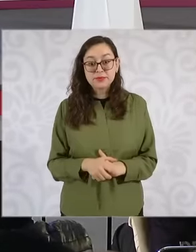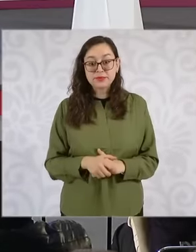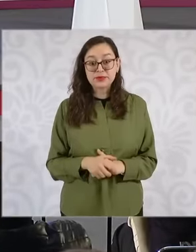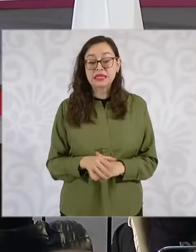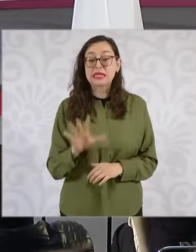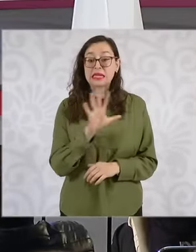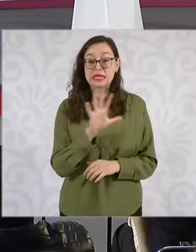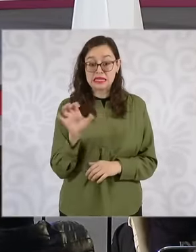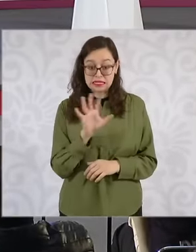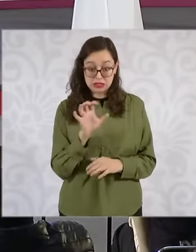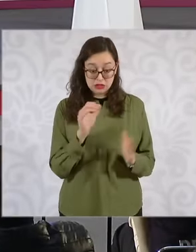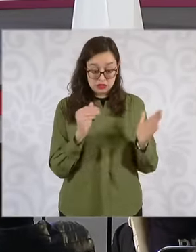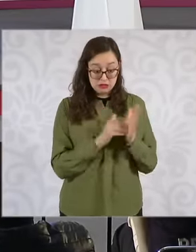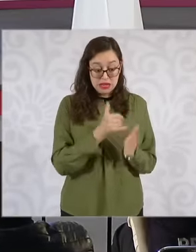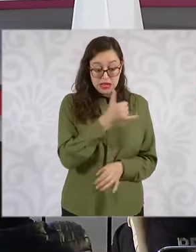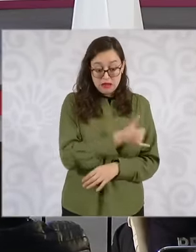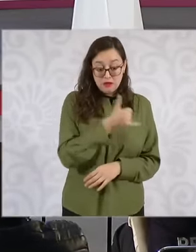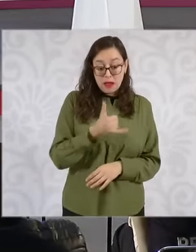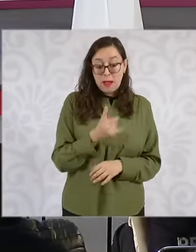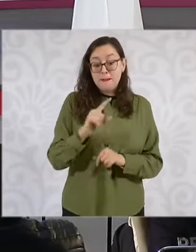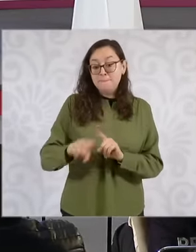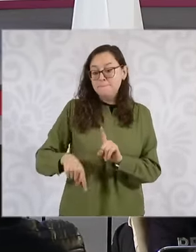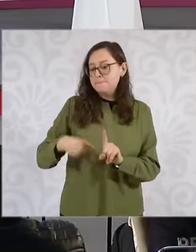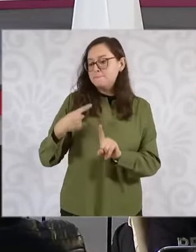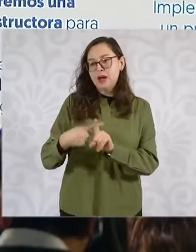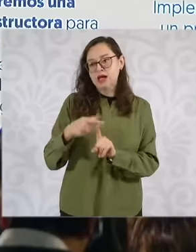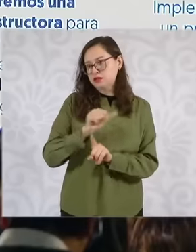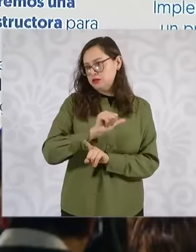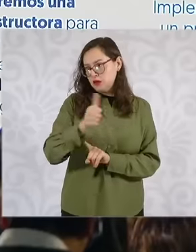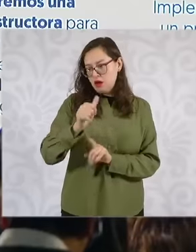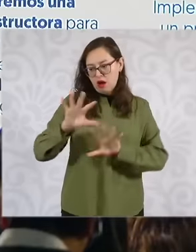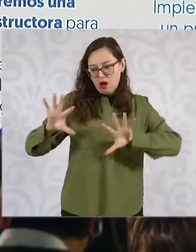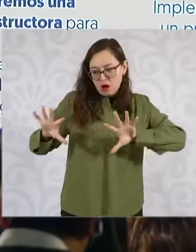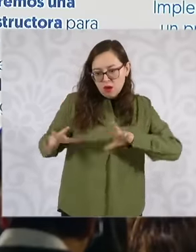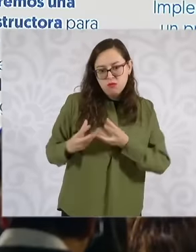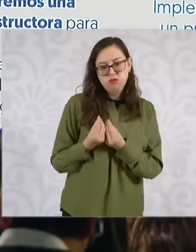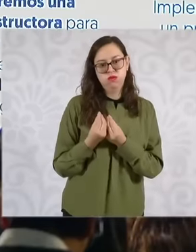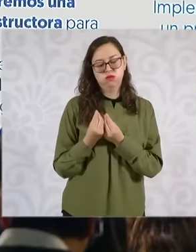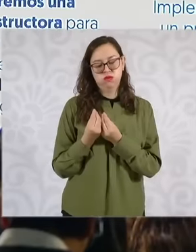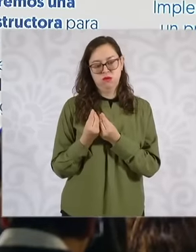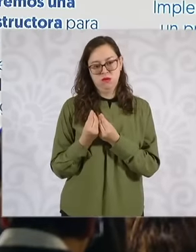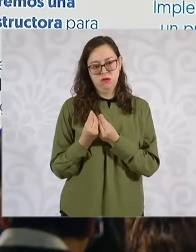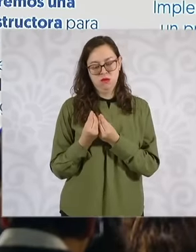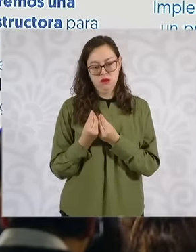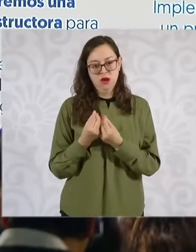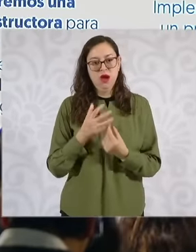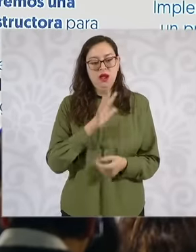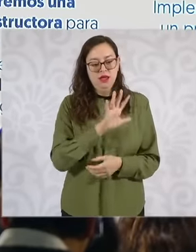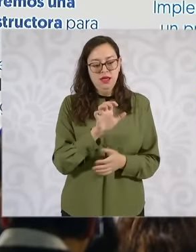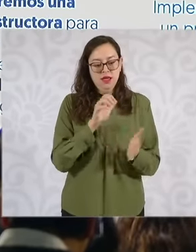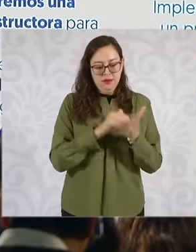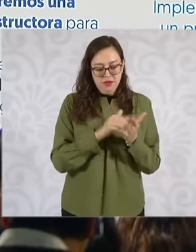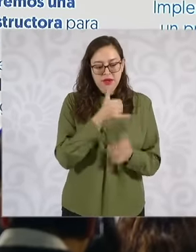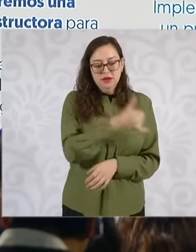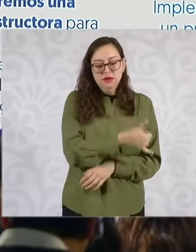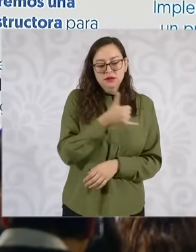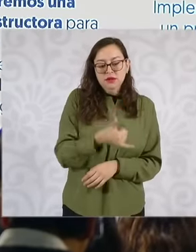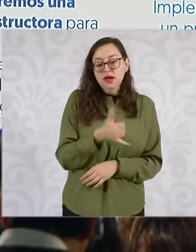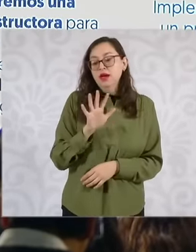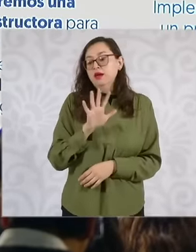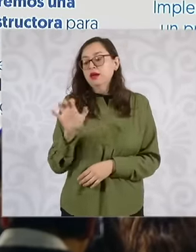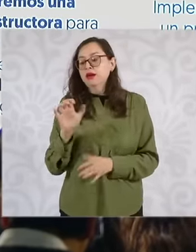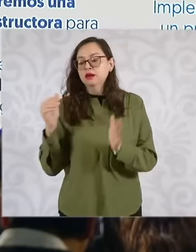but also the total million homes, 500,000 from Infonavit and 500,000 that are being estimated for